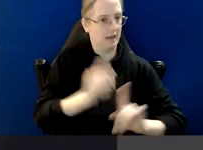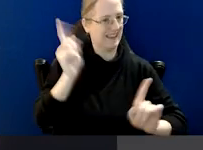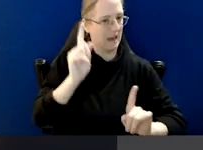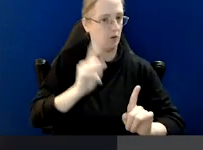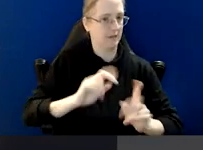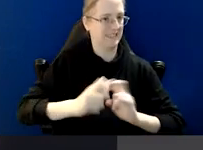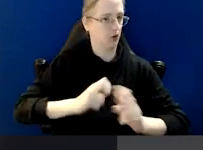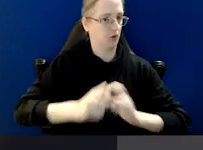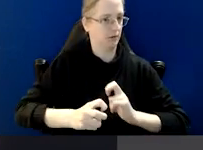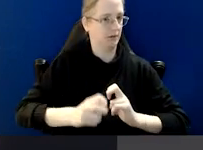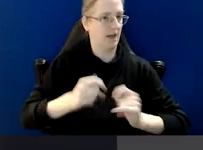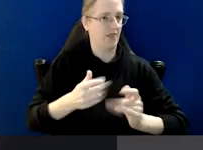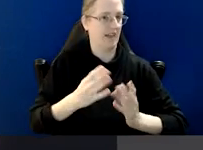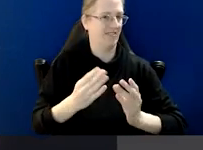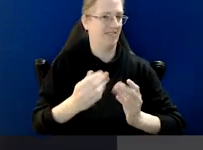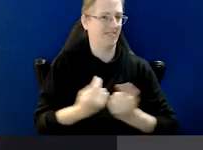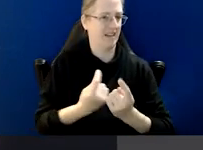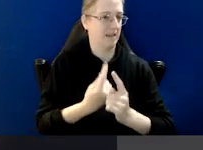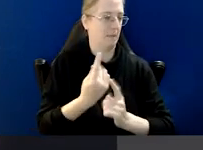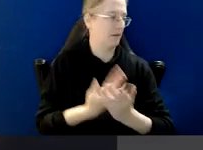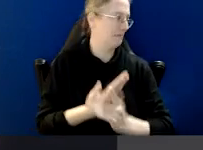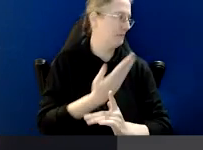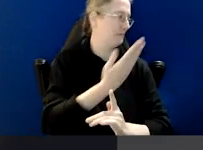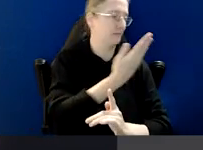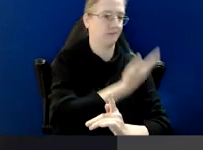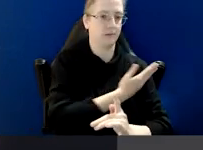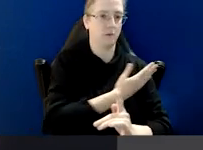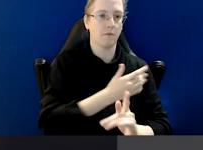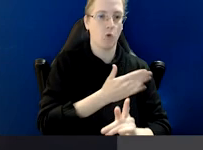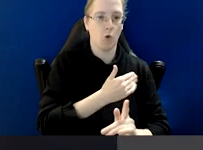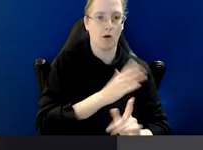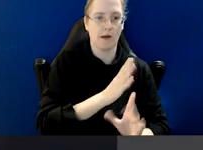current practical relevance rather than those that are historical.